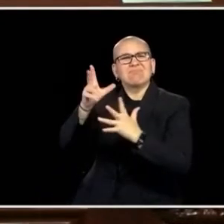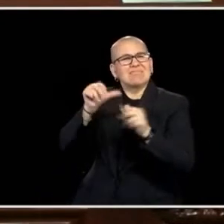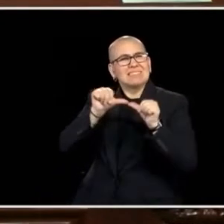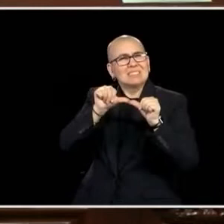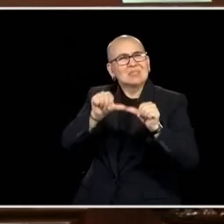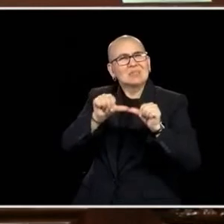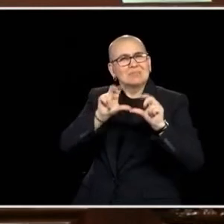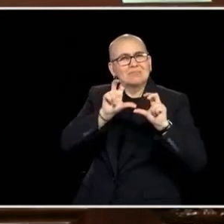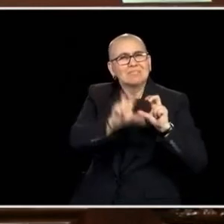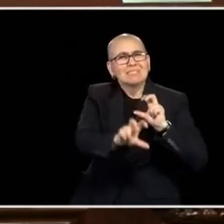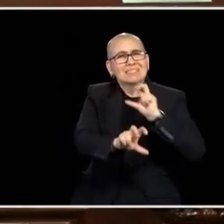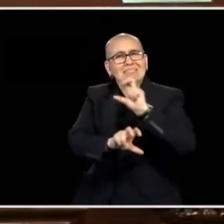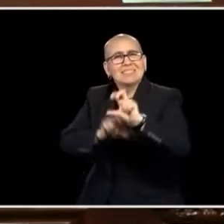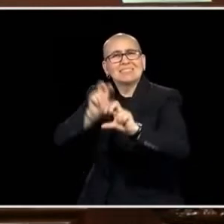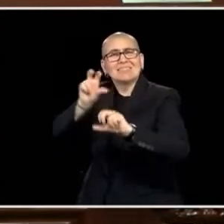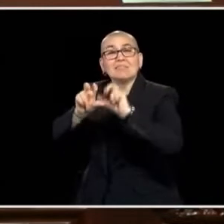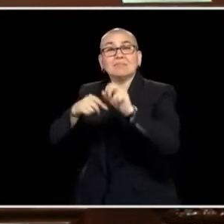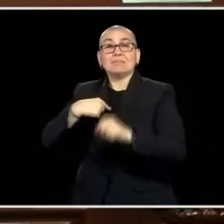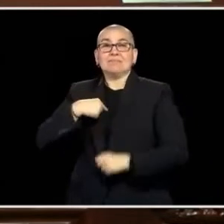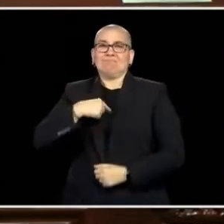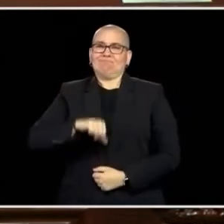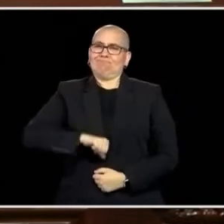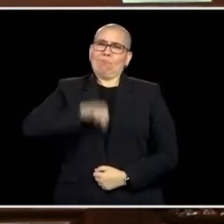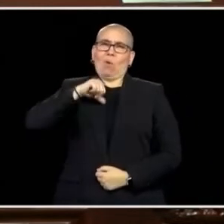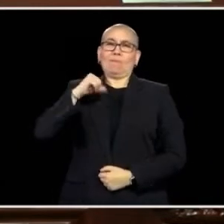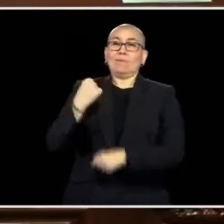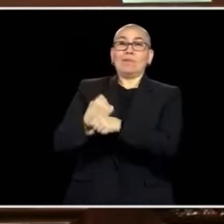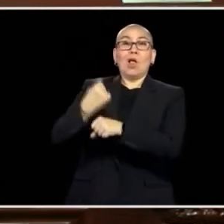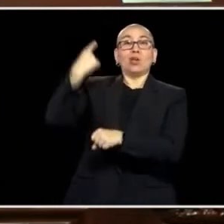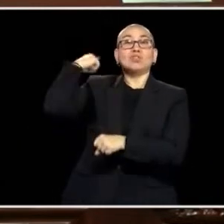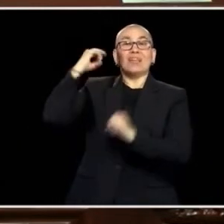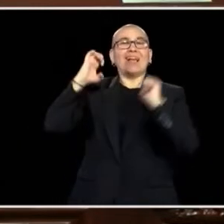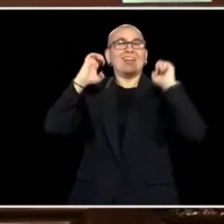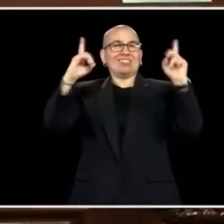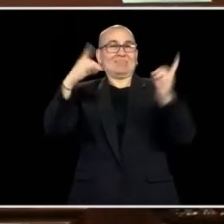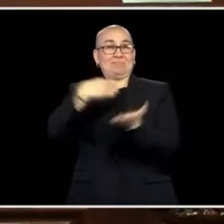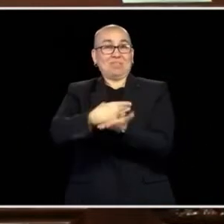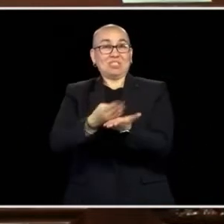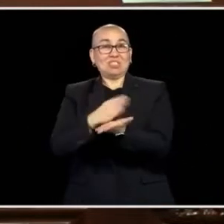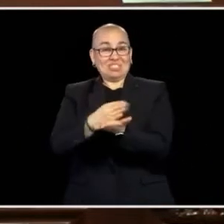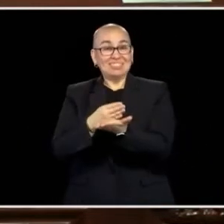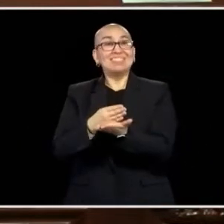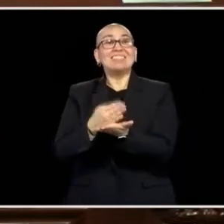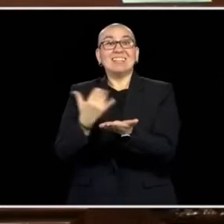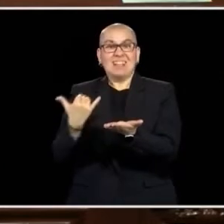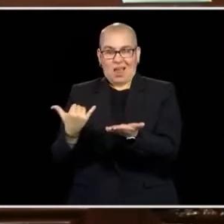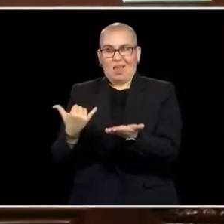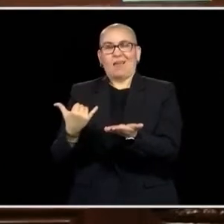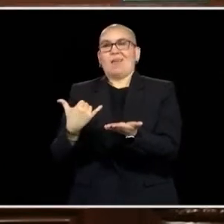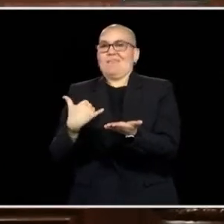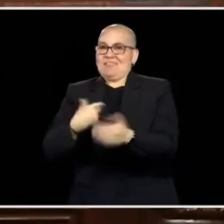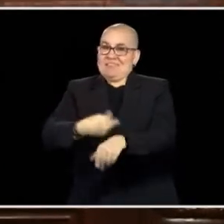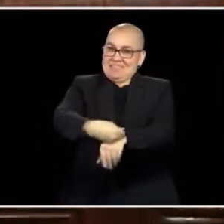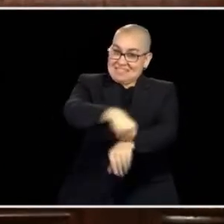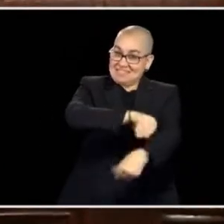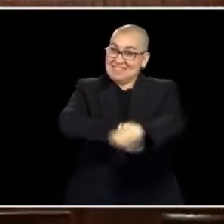YEAR IN OUR EDUCATION BUDGET BUT THERE'S MORE TO DO. WE HAVE AN OPPORTUNITY WITH THIS BUDGET, FISCALLY,